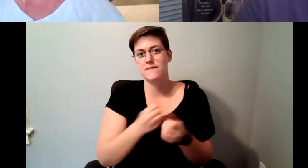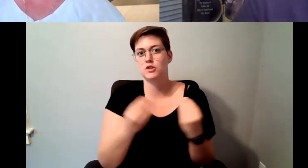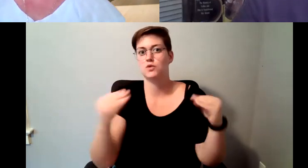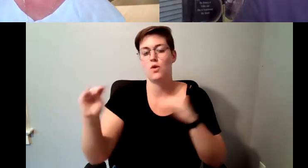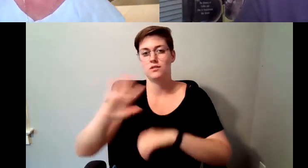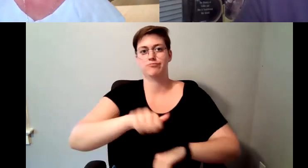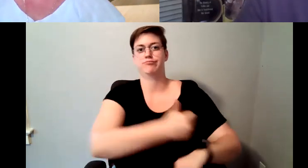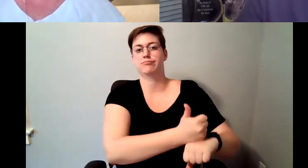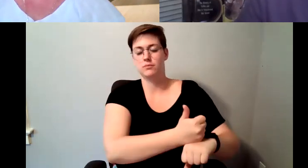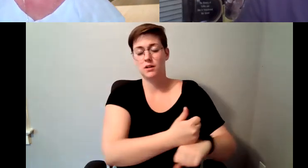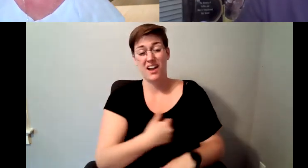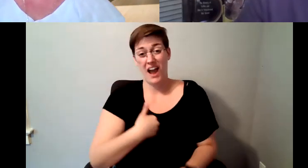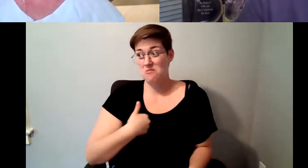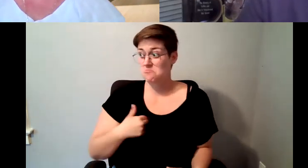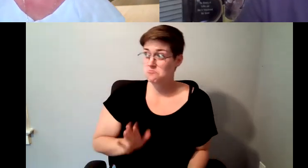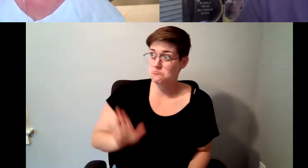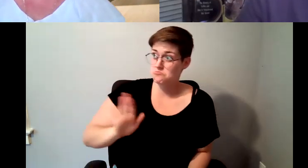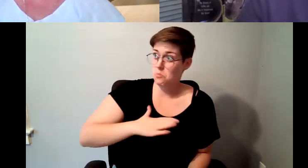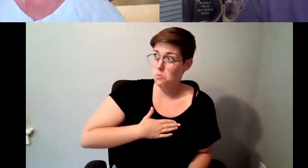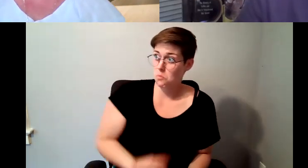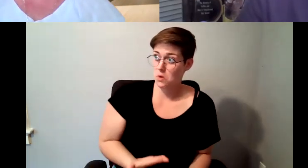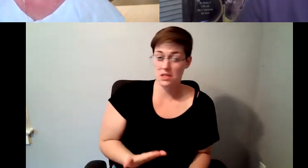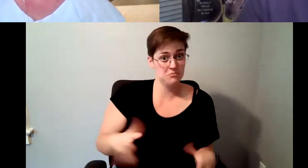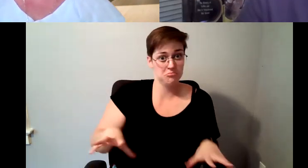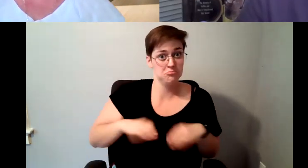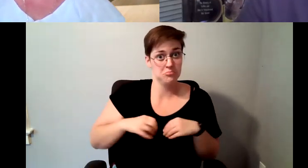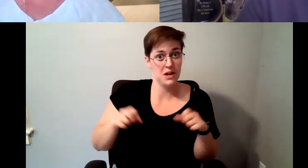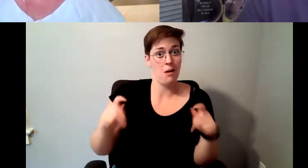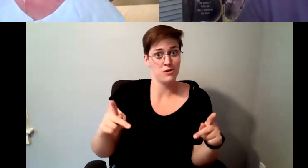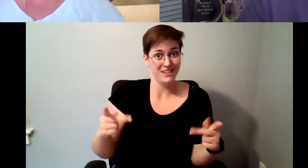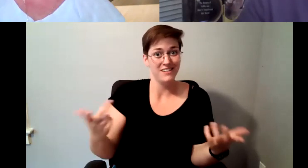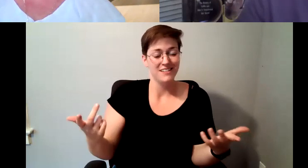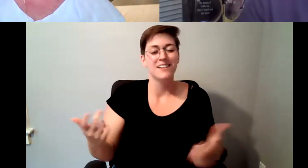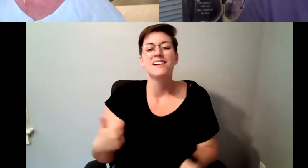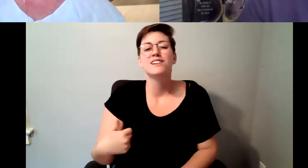than willing to take on that opportunity, and so I became a coffee educator and.